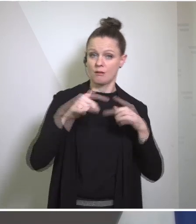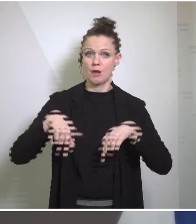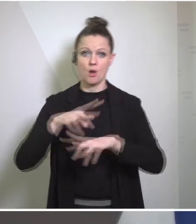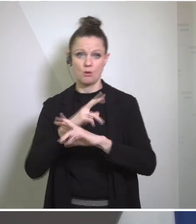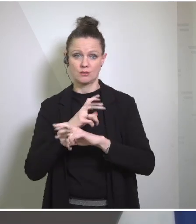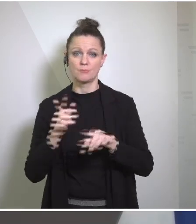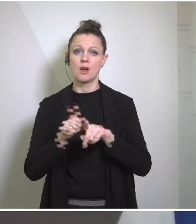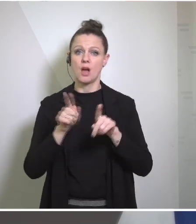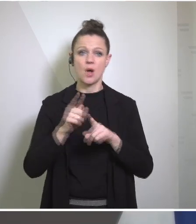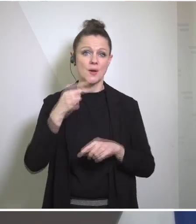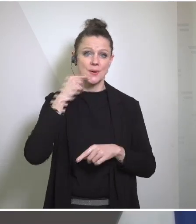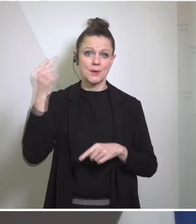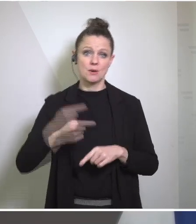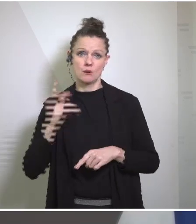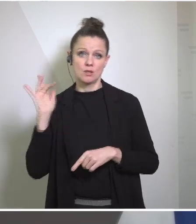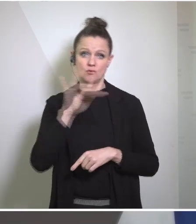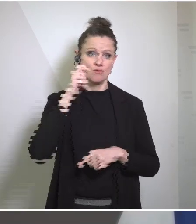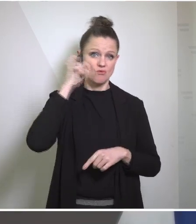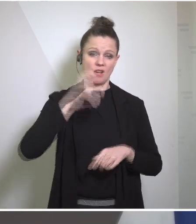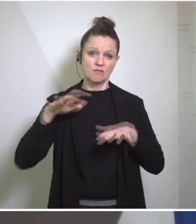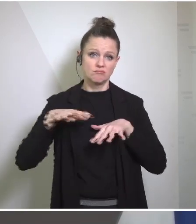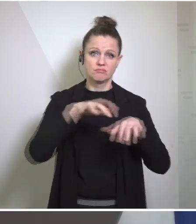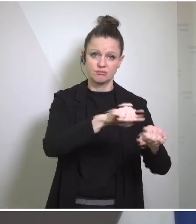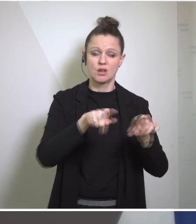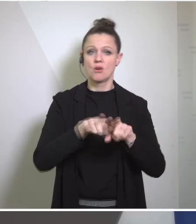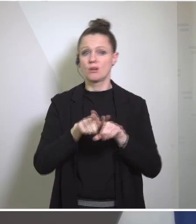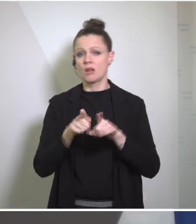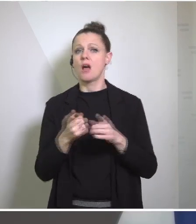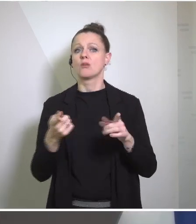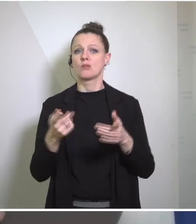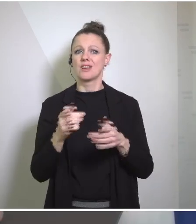continued war of aggression against Ukraine, the dire situation in the Middle East or the